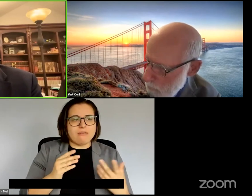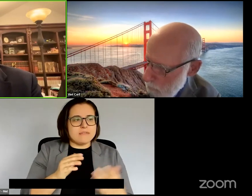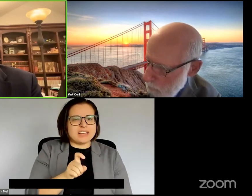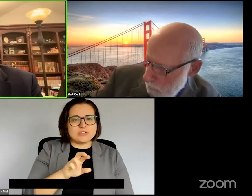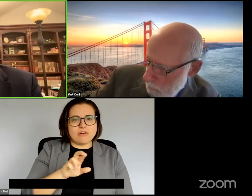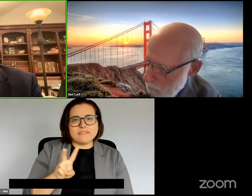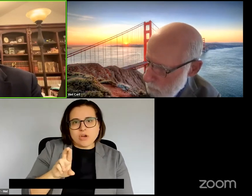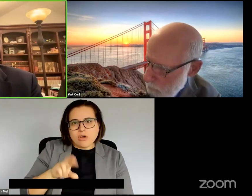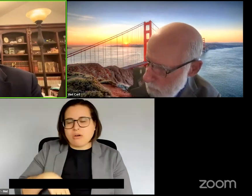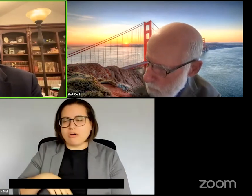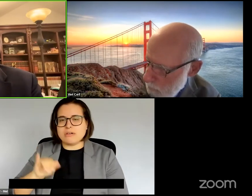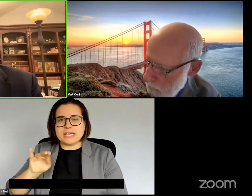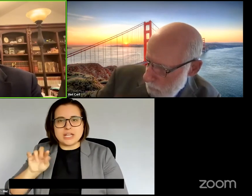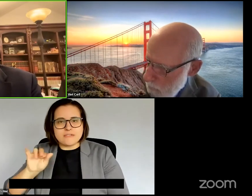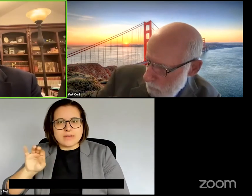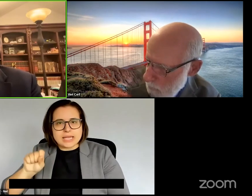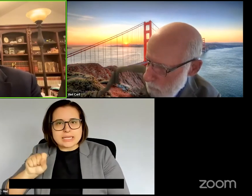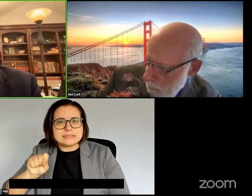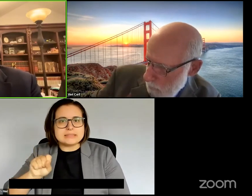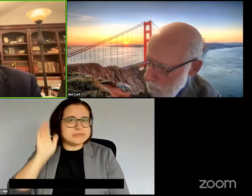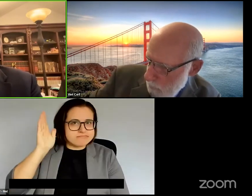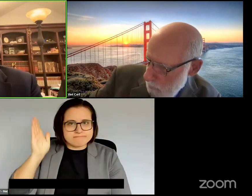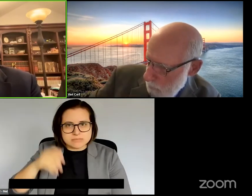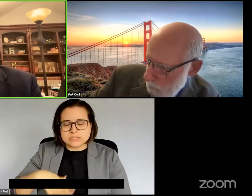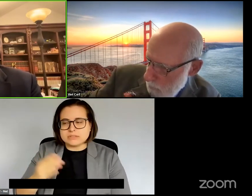Then there's one focused on just cognitive language and learning disabilities.